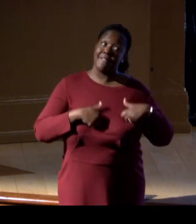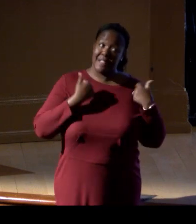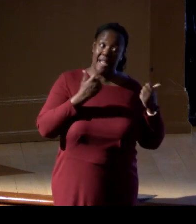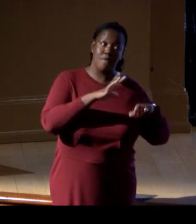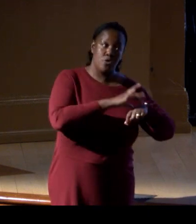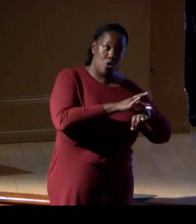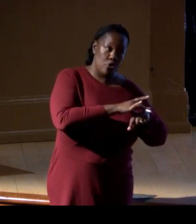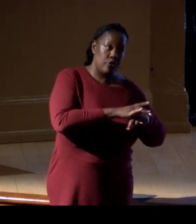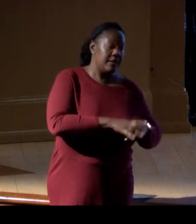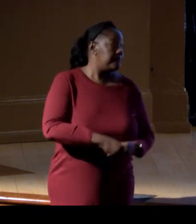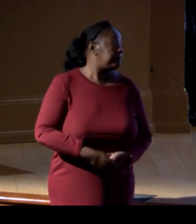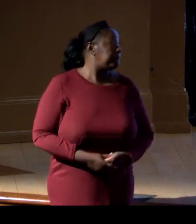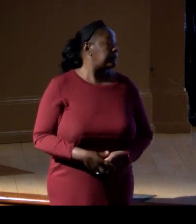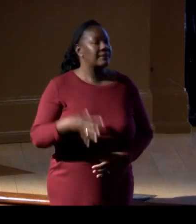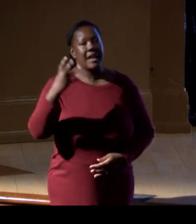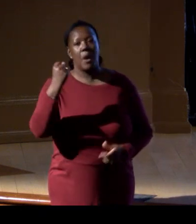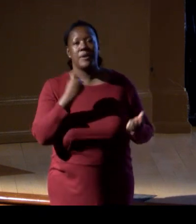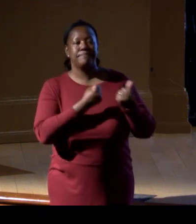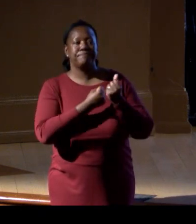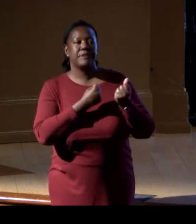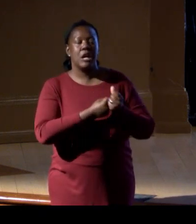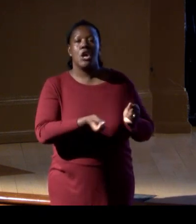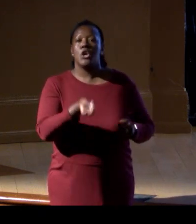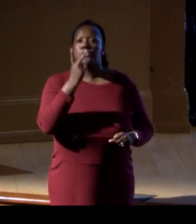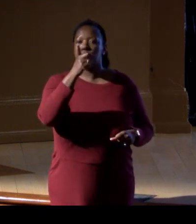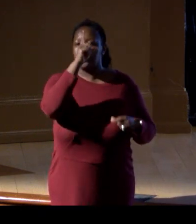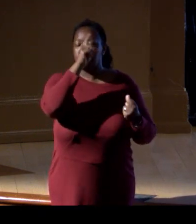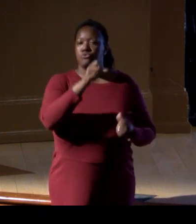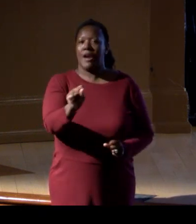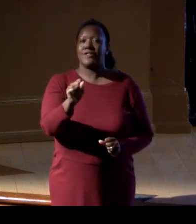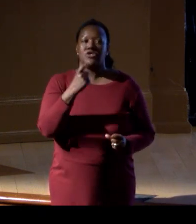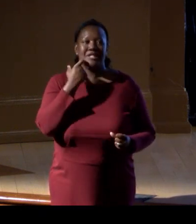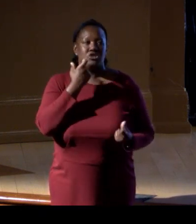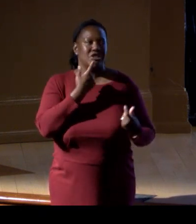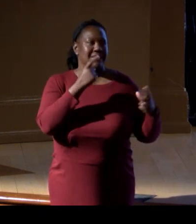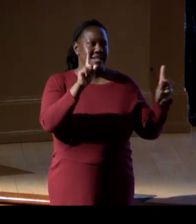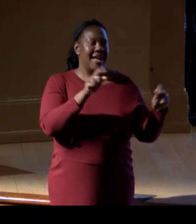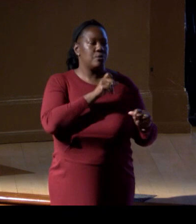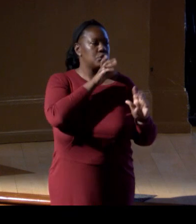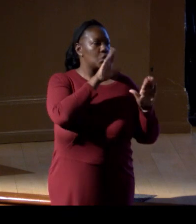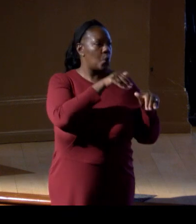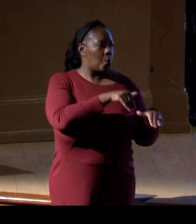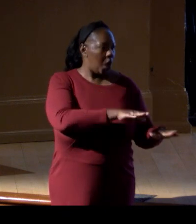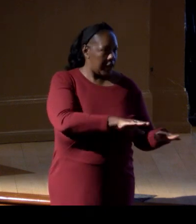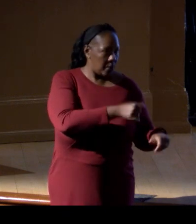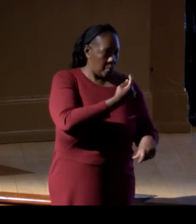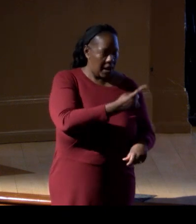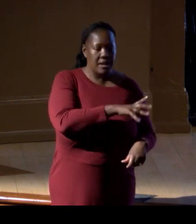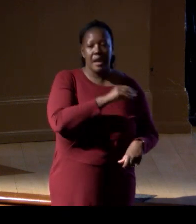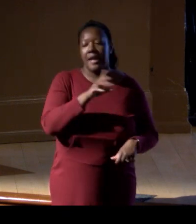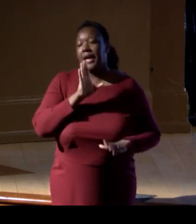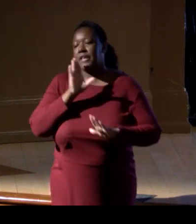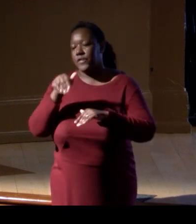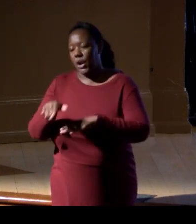I wanna shout out the two strategies that have been announced, the Aquatic National eDNA Strategy, as well as the Ocean Biodiversity Strategy.